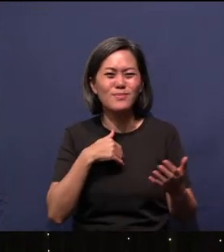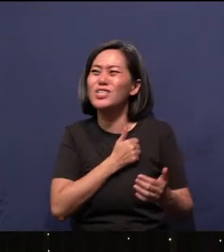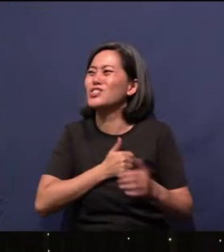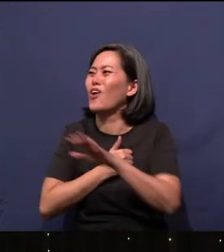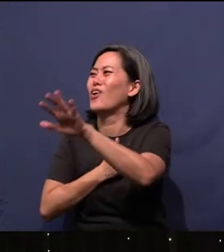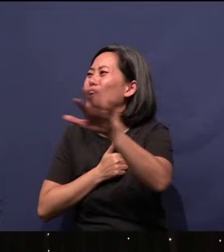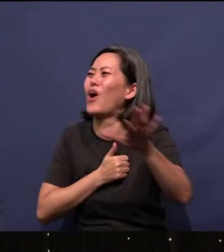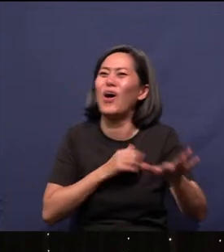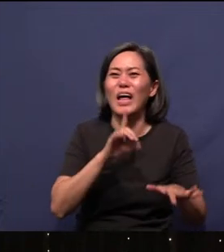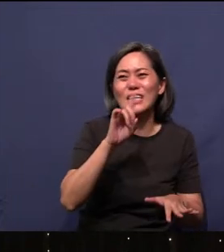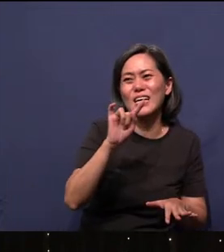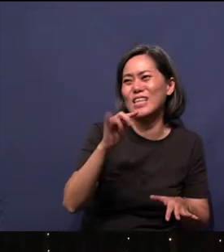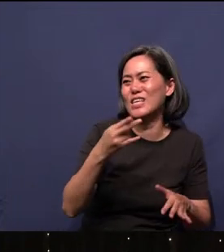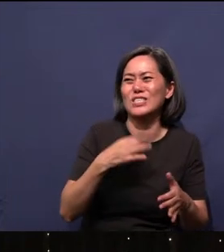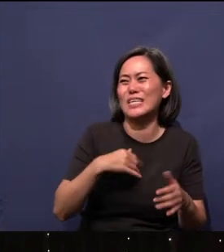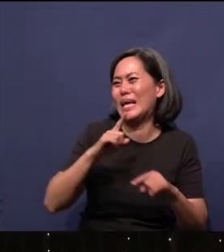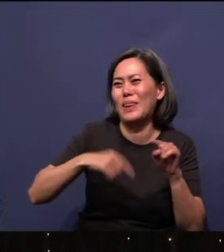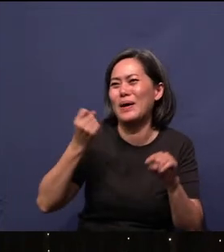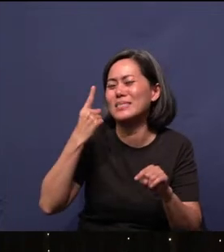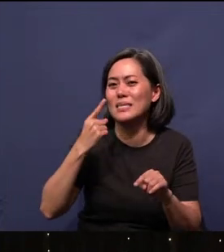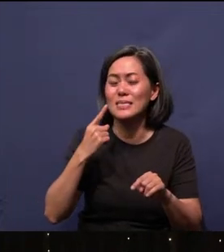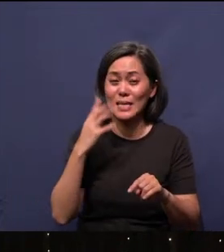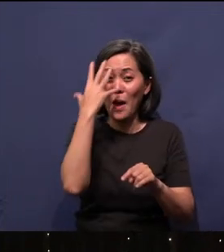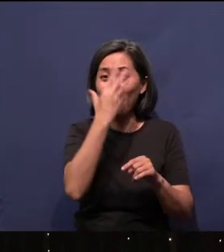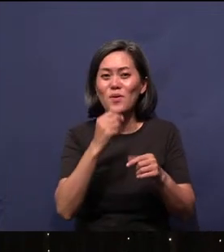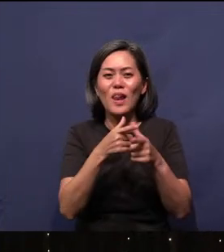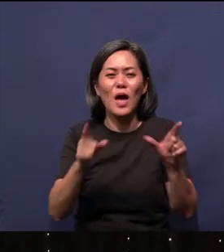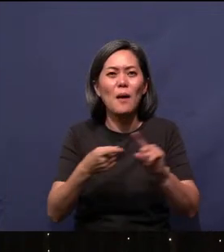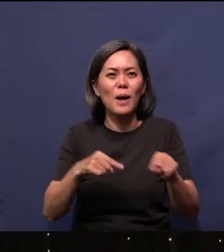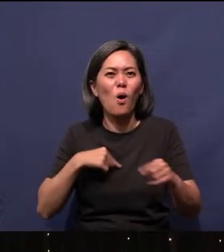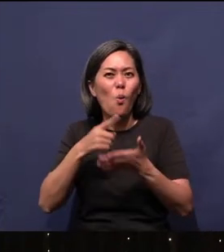Dutch here? It's actually very beautiful, but all I hear is [mimics Dutch]